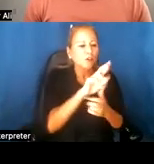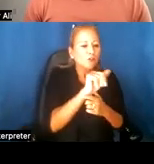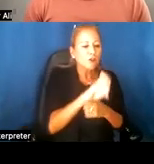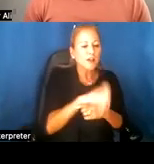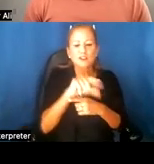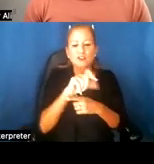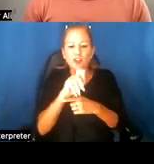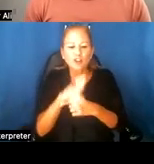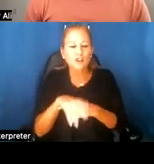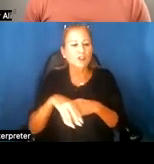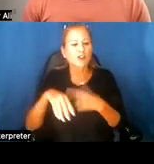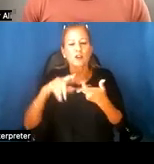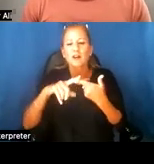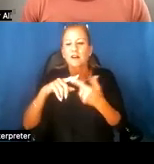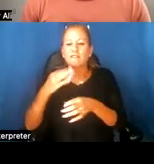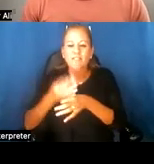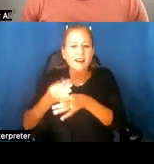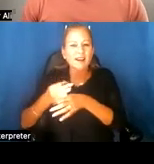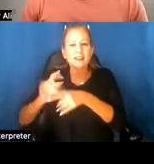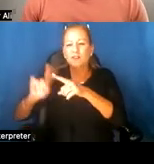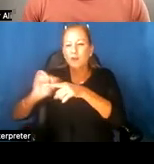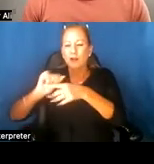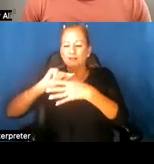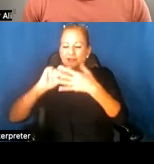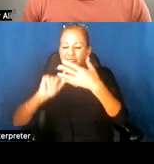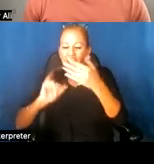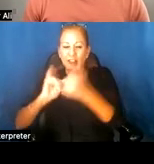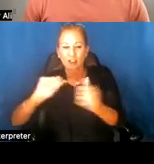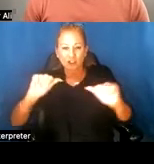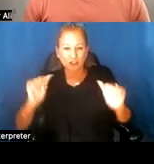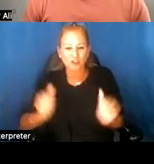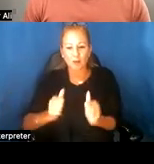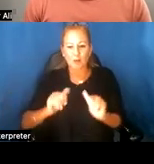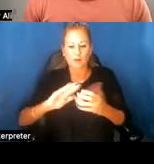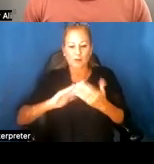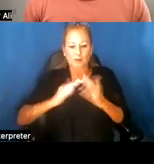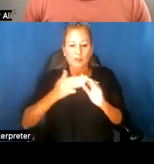faith practice, and other factors that shaped communities in ways that might inform our